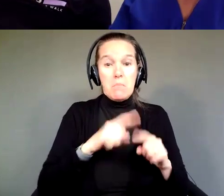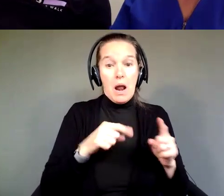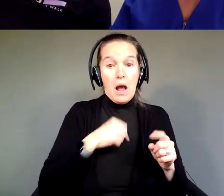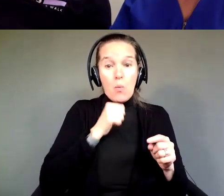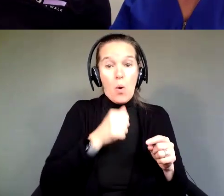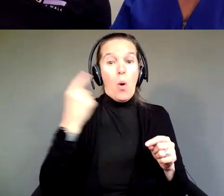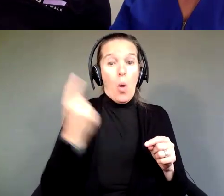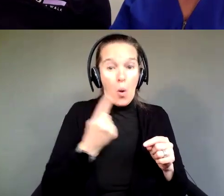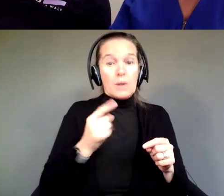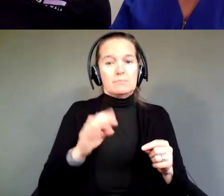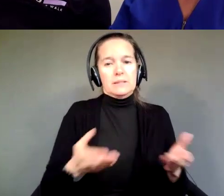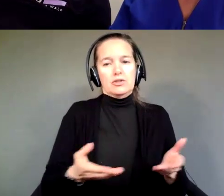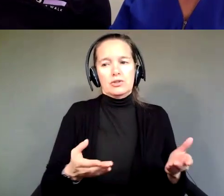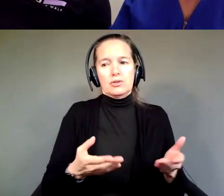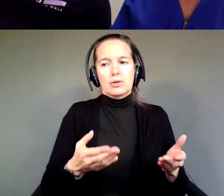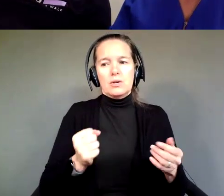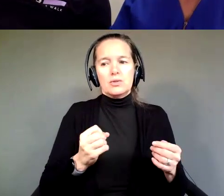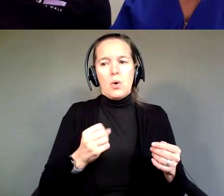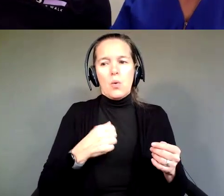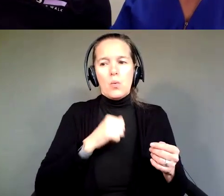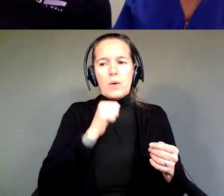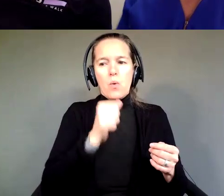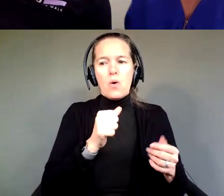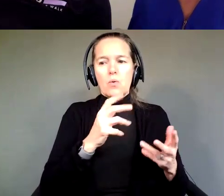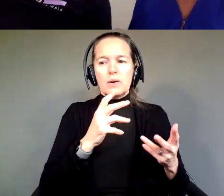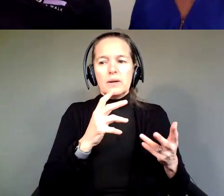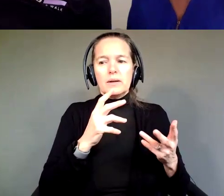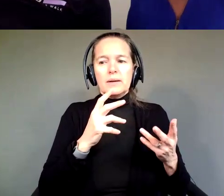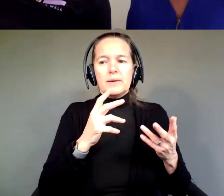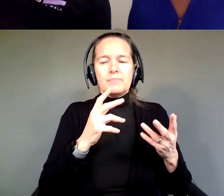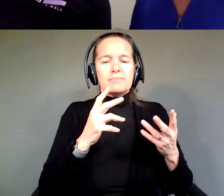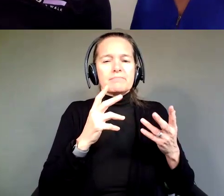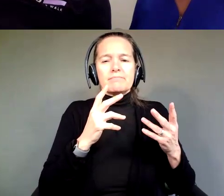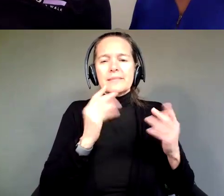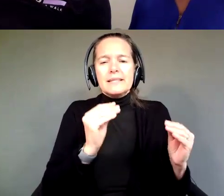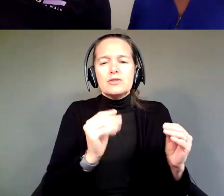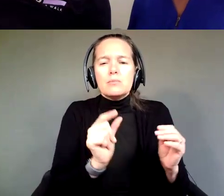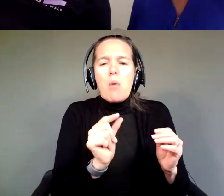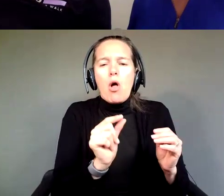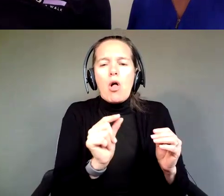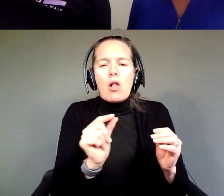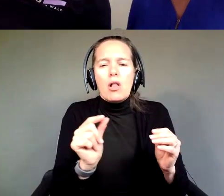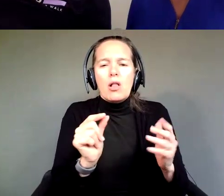So, if we're not going to teach you small ways to make decisions now." And it comes up in small ways with these questions: